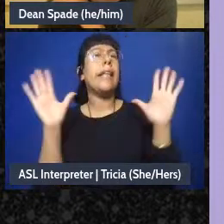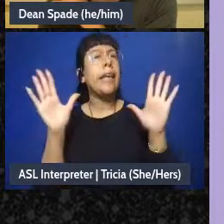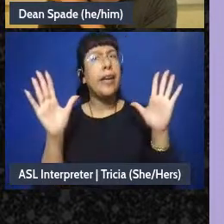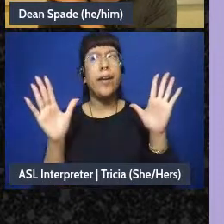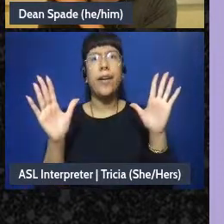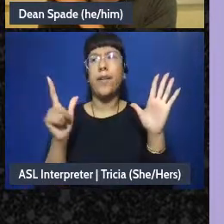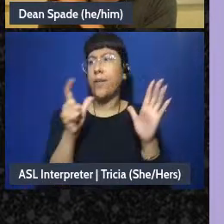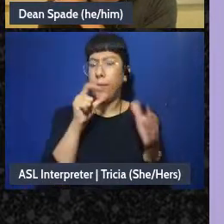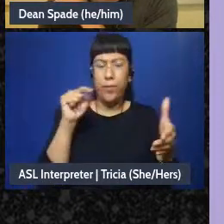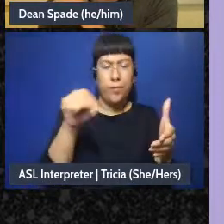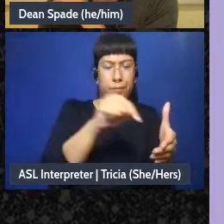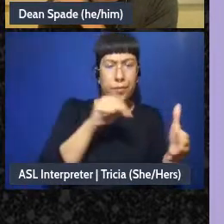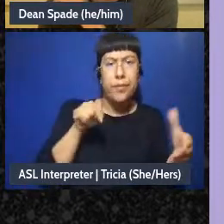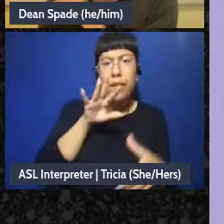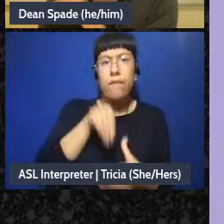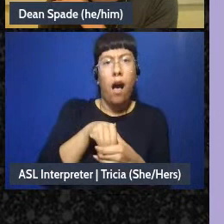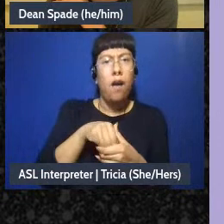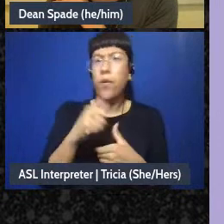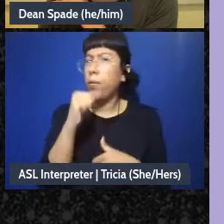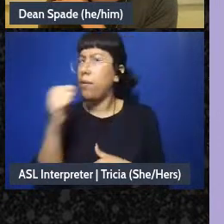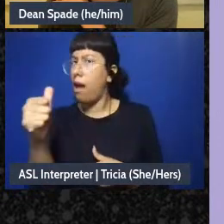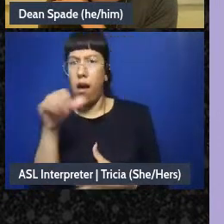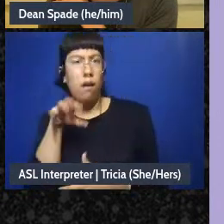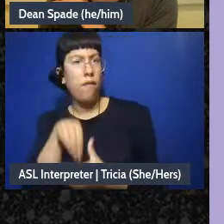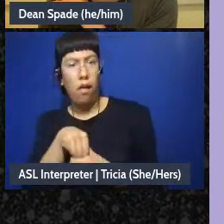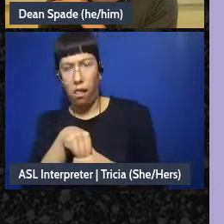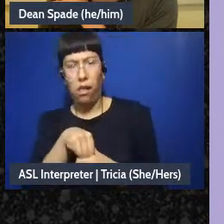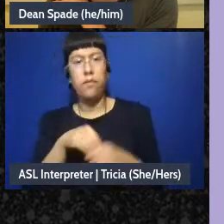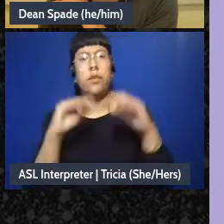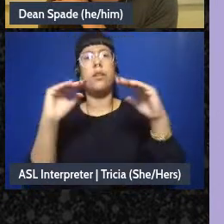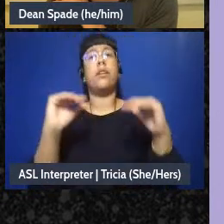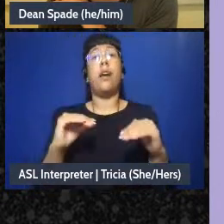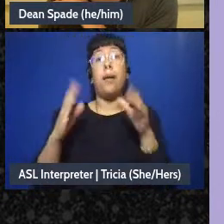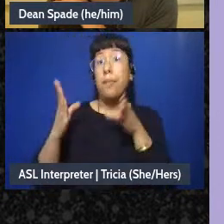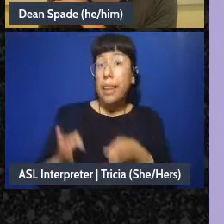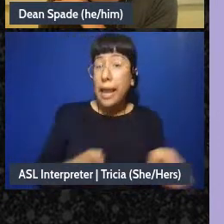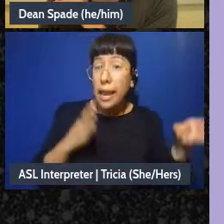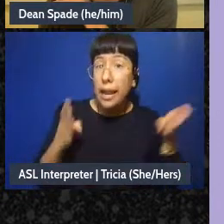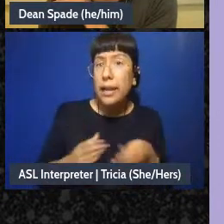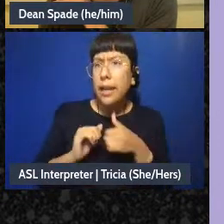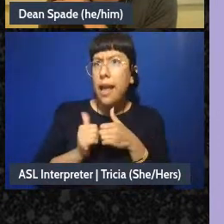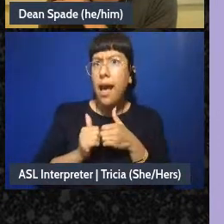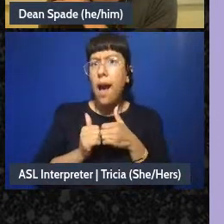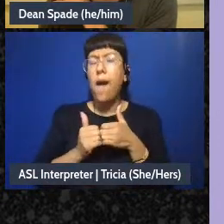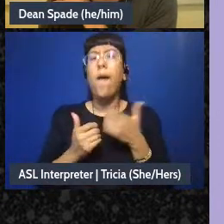the group and who's not, um, how to do planning so that we can implement things through teams